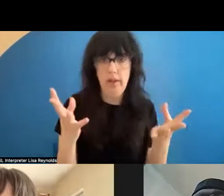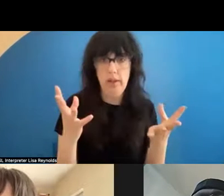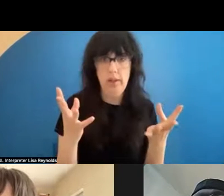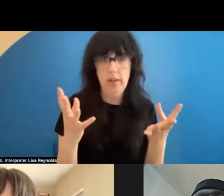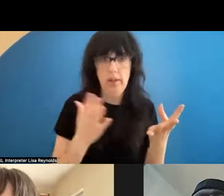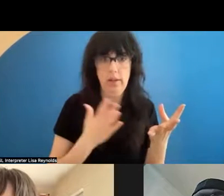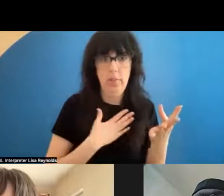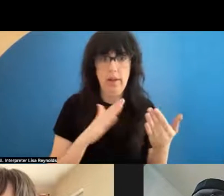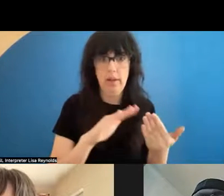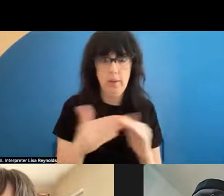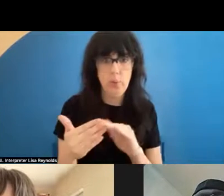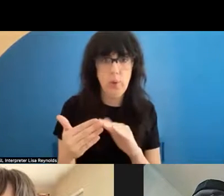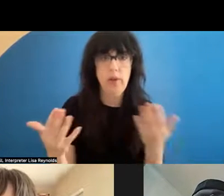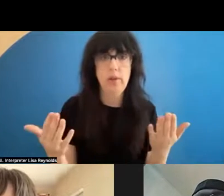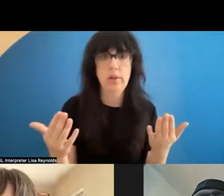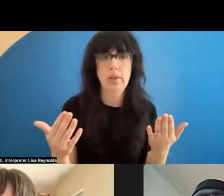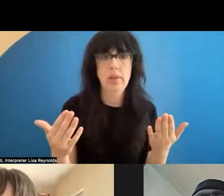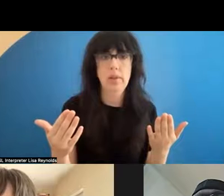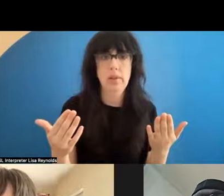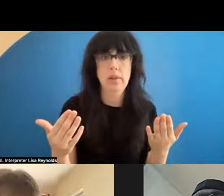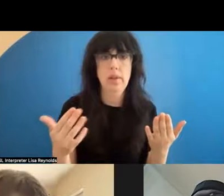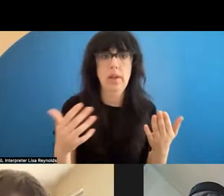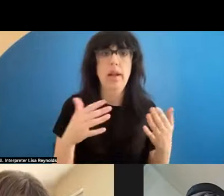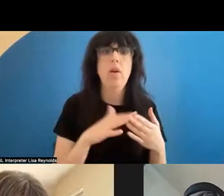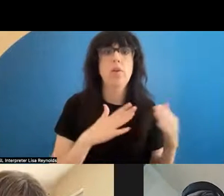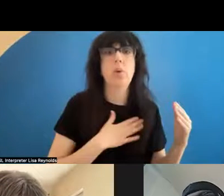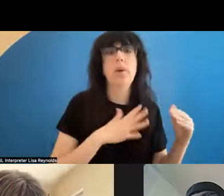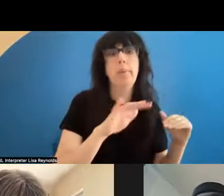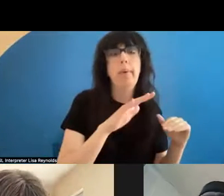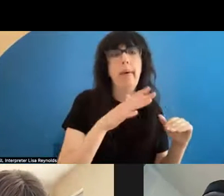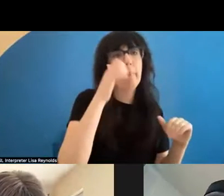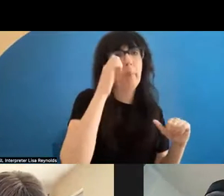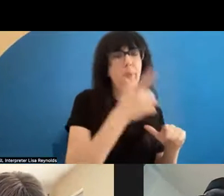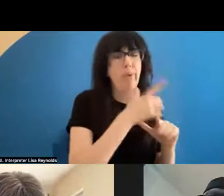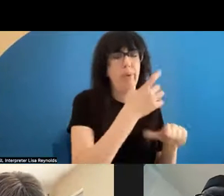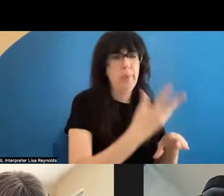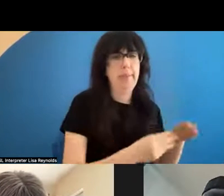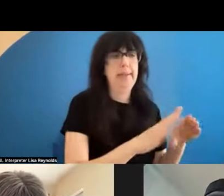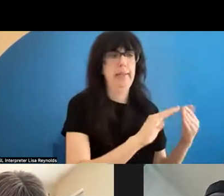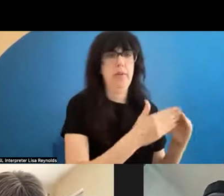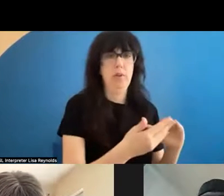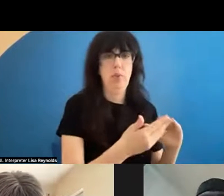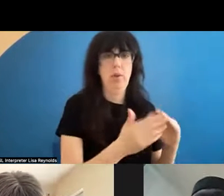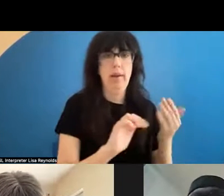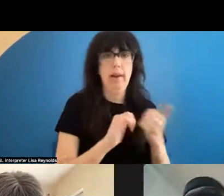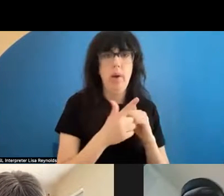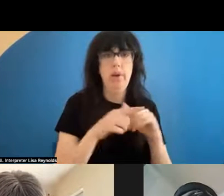in my community and in my late brother's community ? How can it go beyond